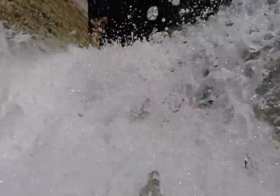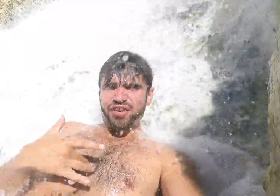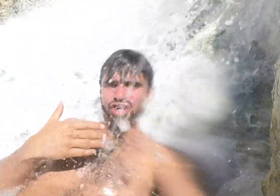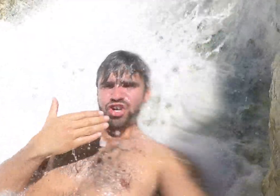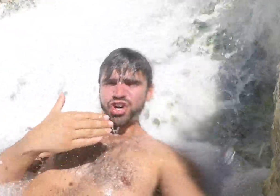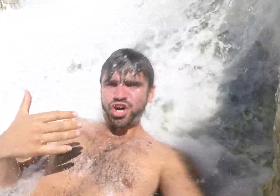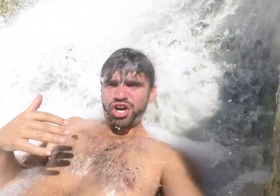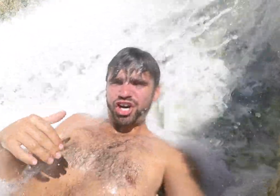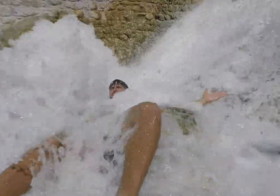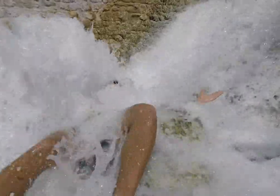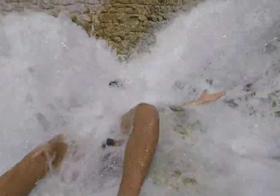I'm feeling good.